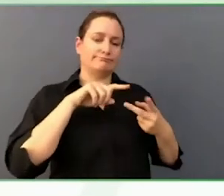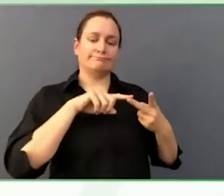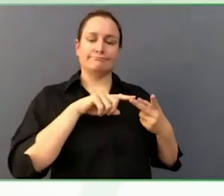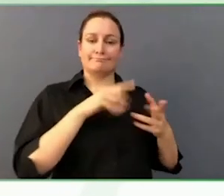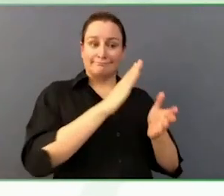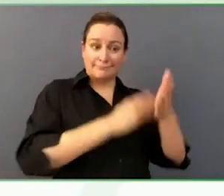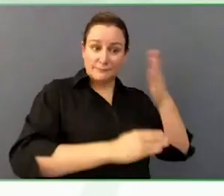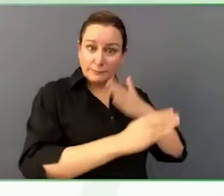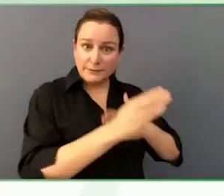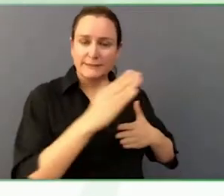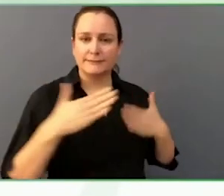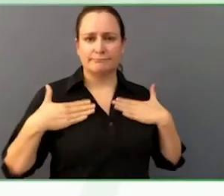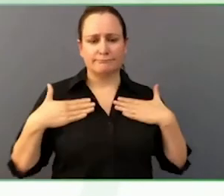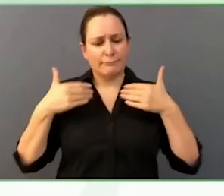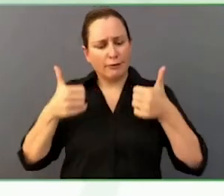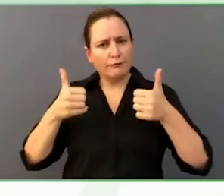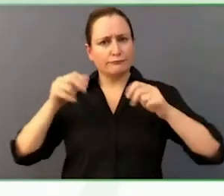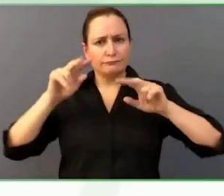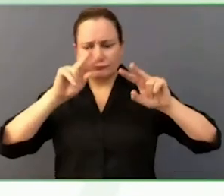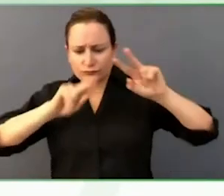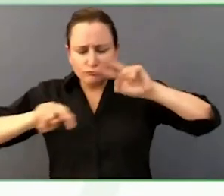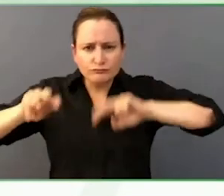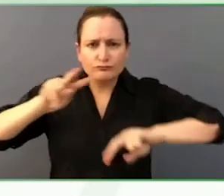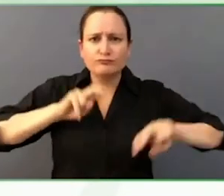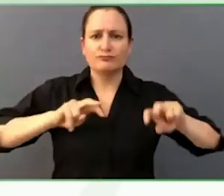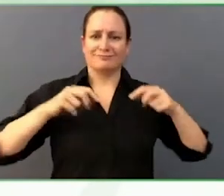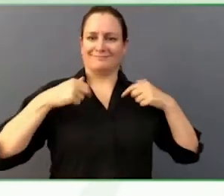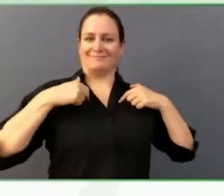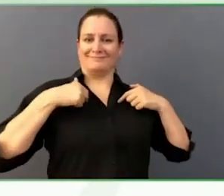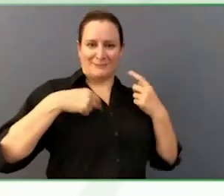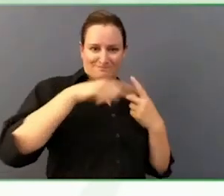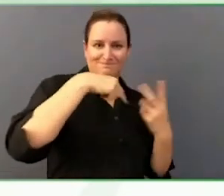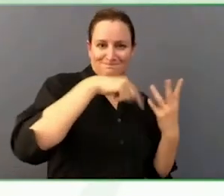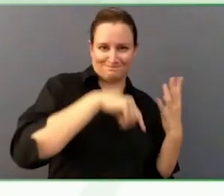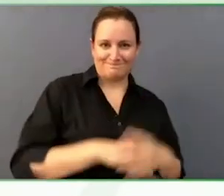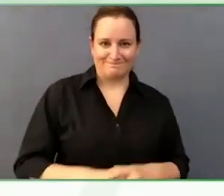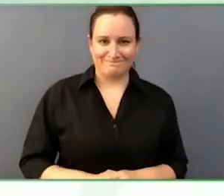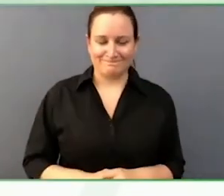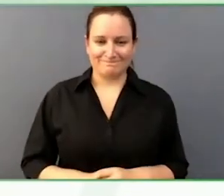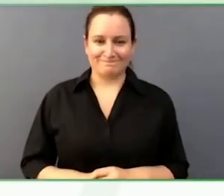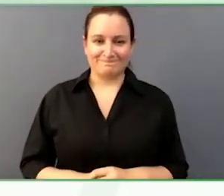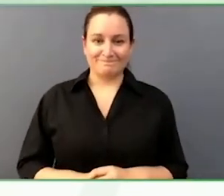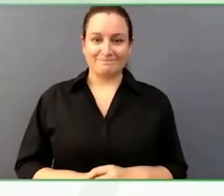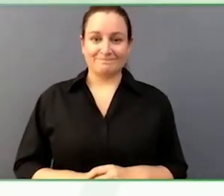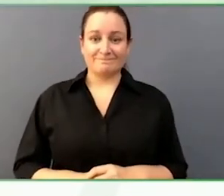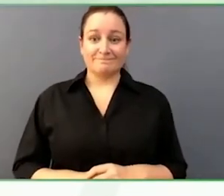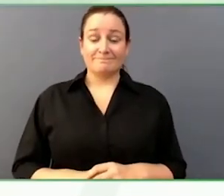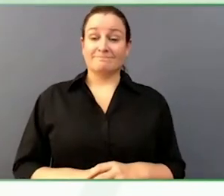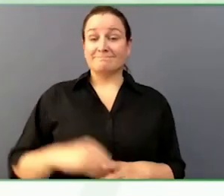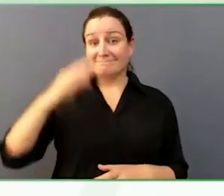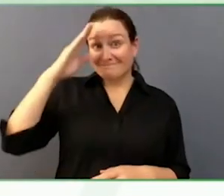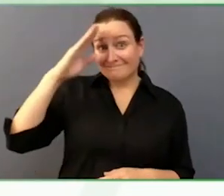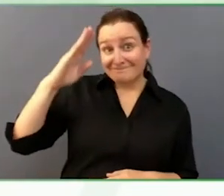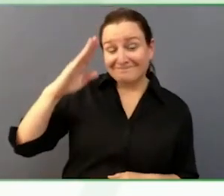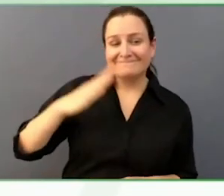Hi, I am Laura De Beck-Courcelle, I am the acting director of client